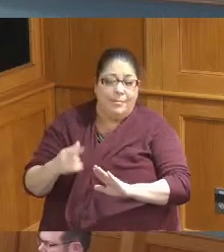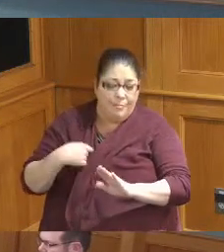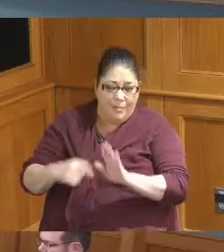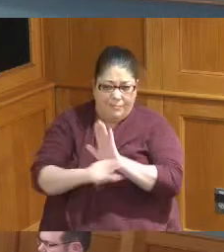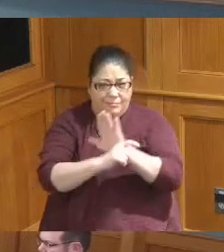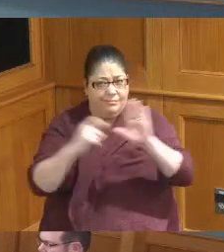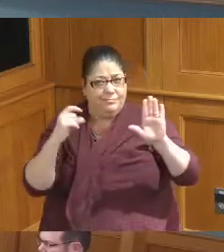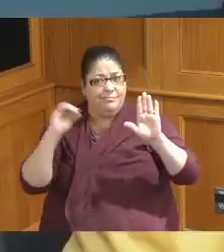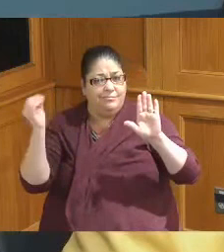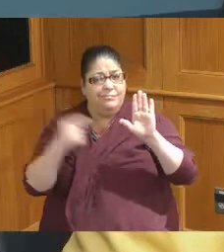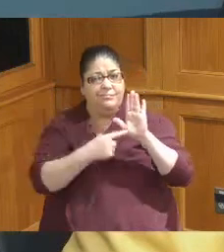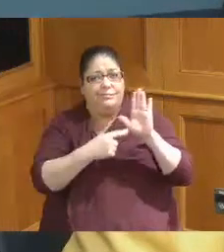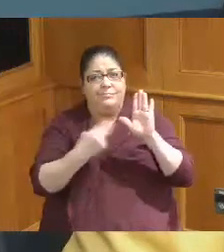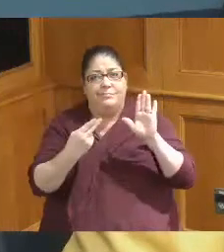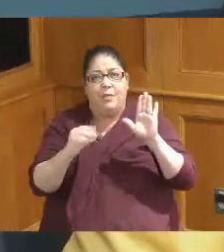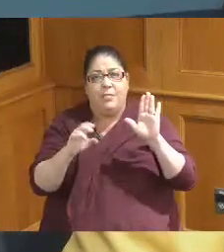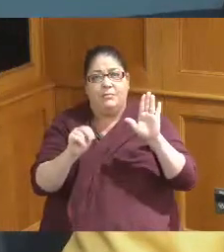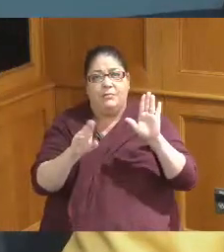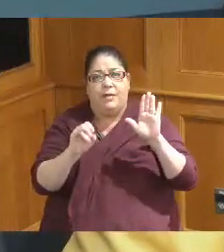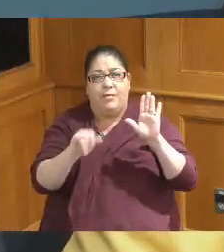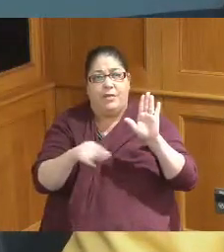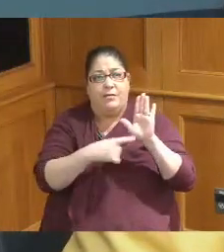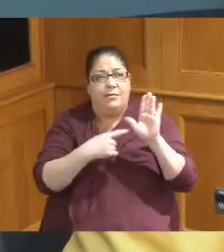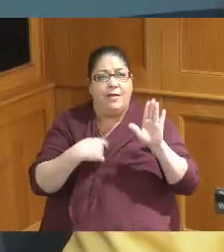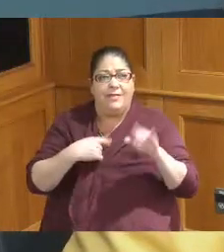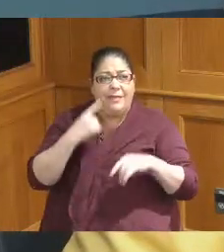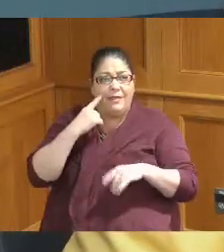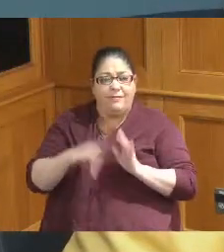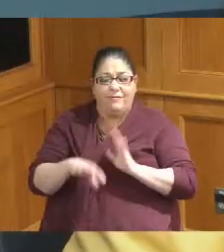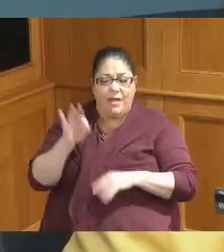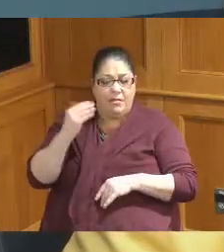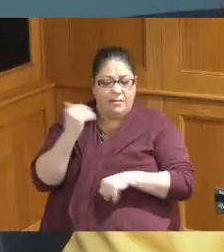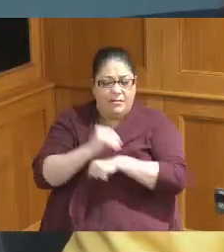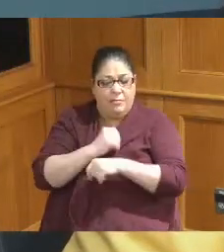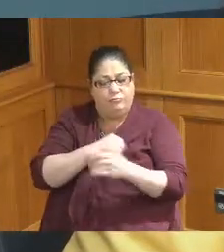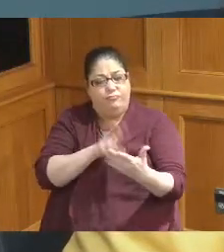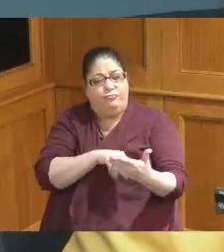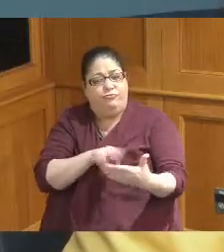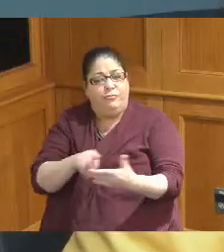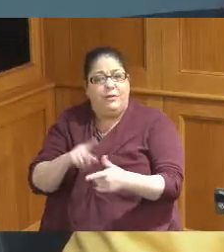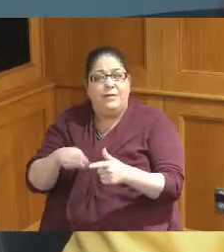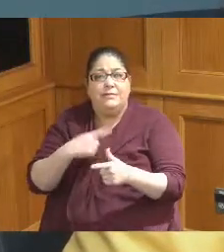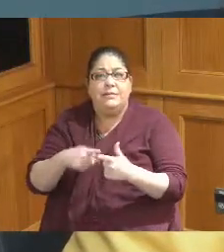Hamilton County I was reading last night I'll see if I can find it but it says Job and Family